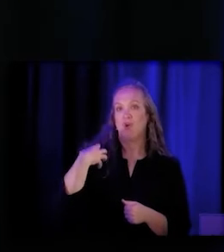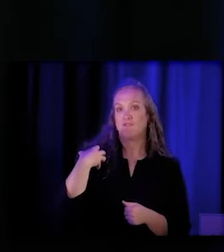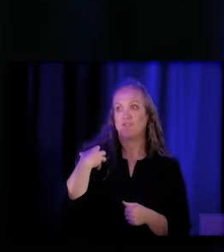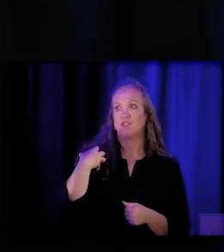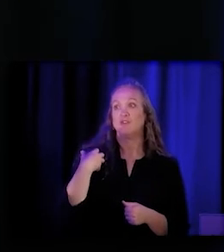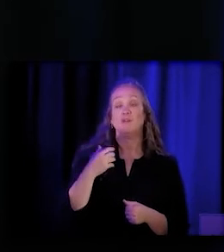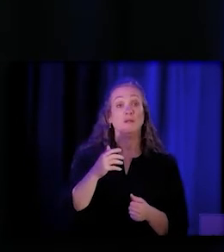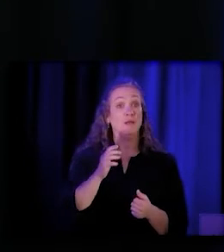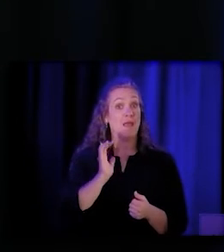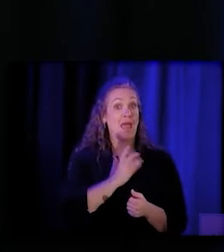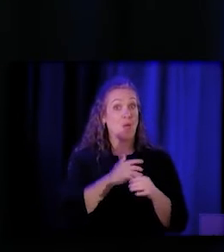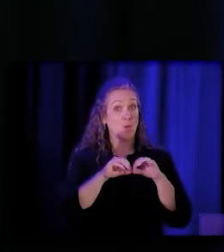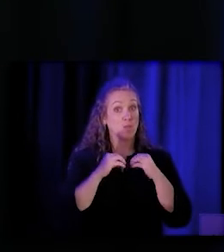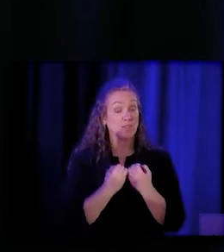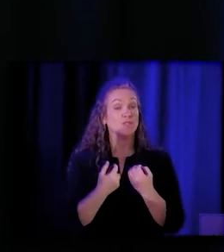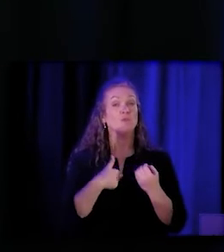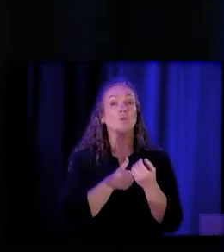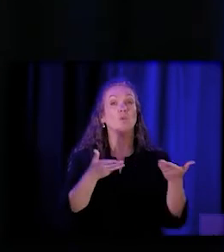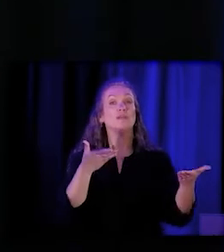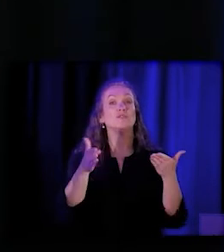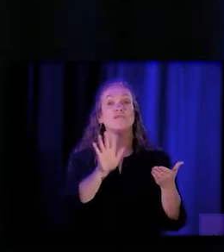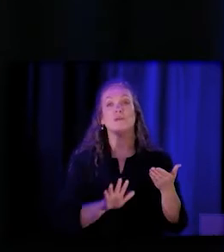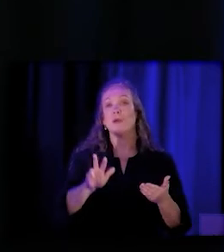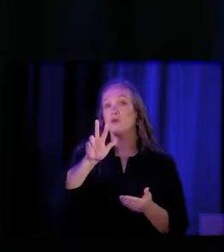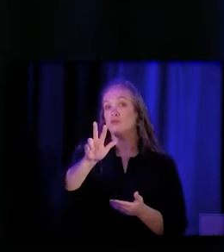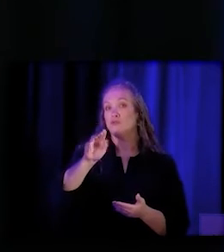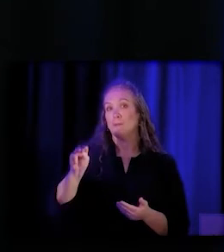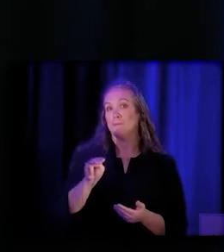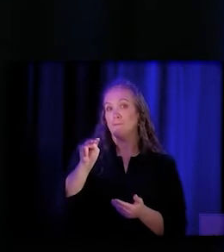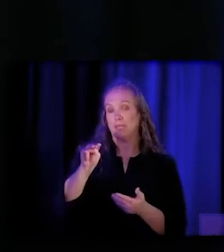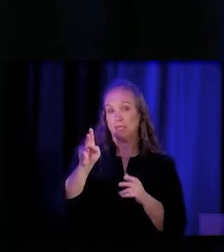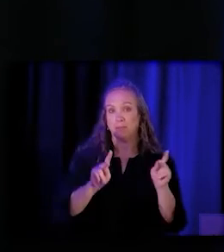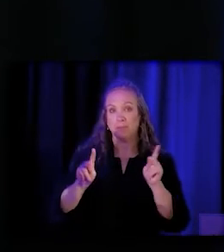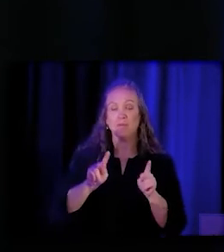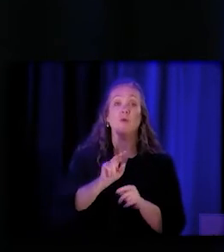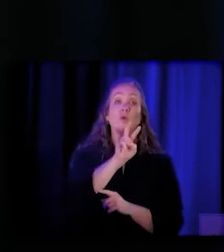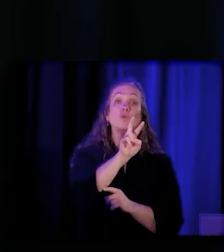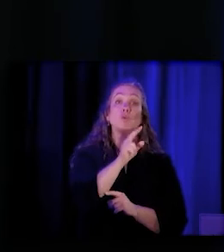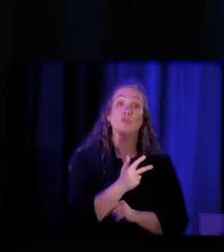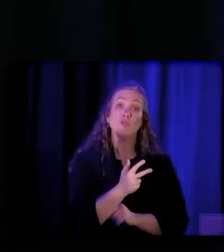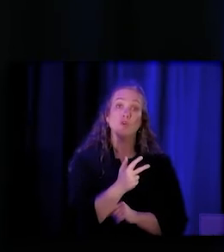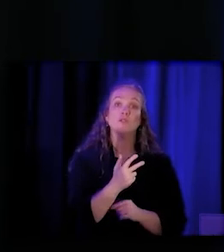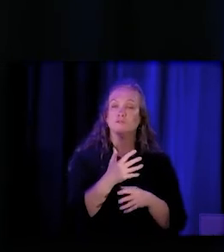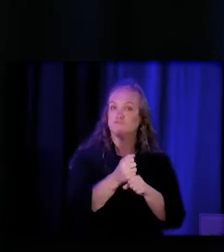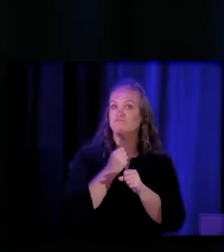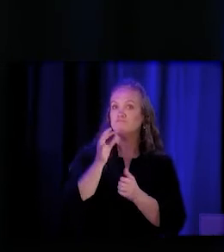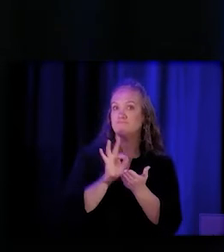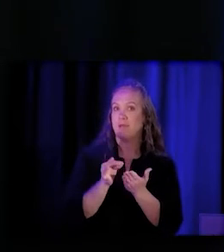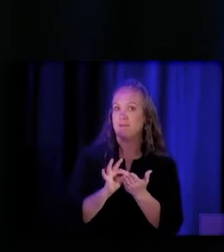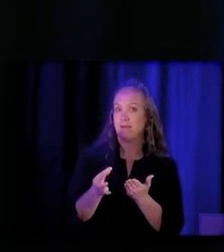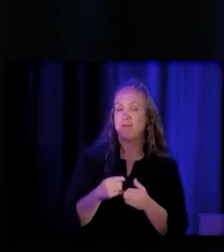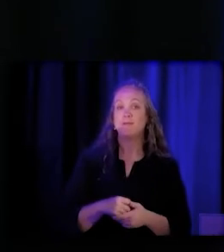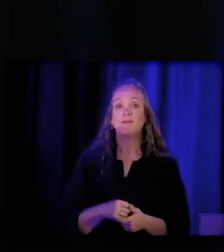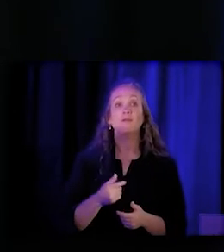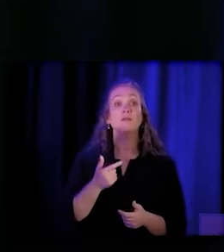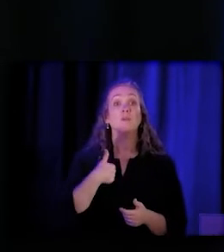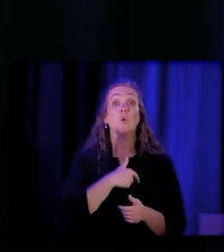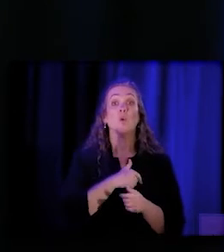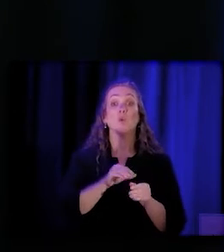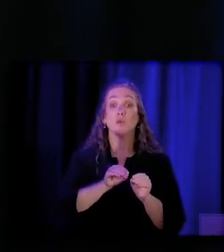We serve about three million people in the state, two-thirds of whom are on Medi-Cal. And we have a footprint that's quite diverse